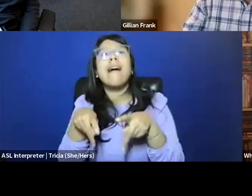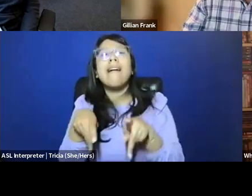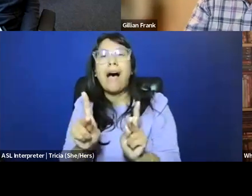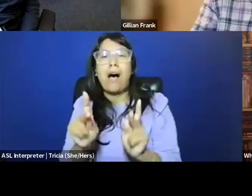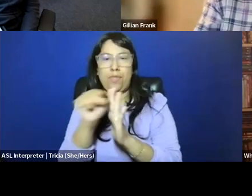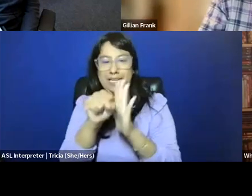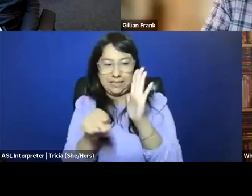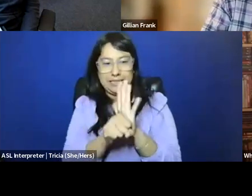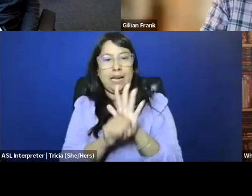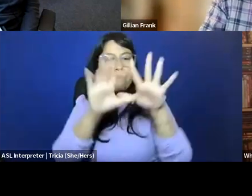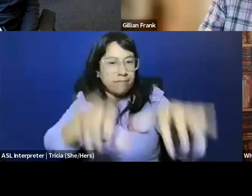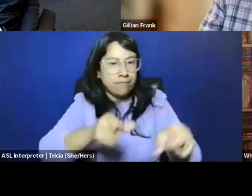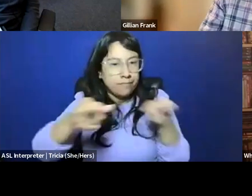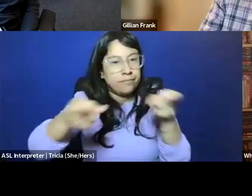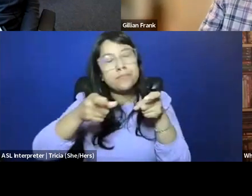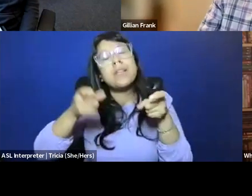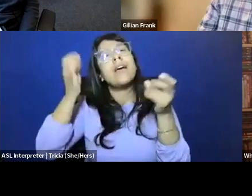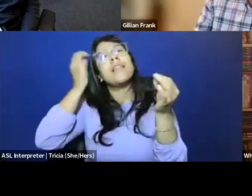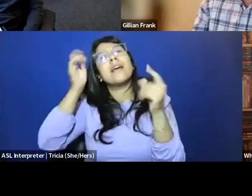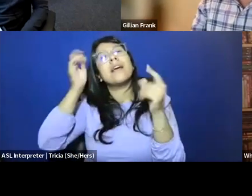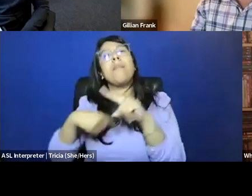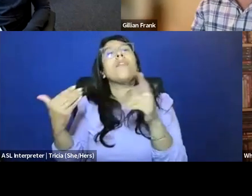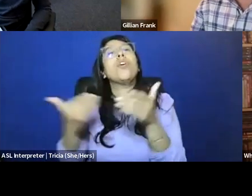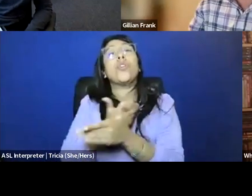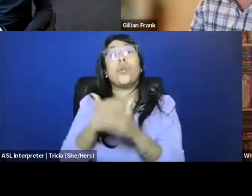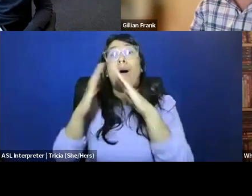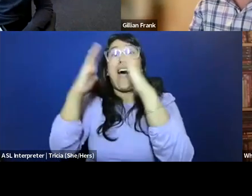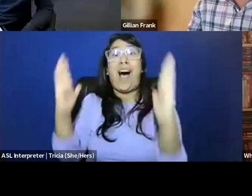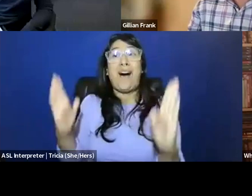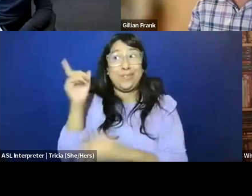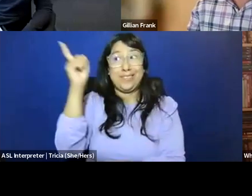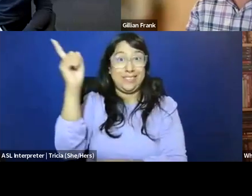to create the modern administrative state, whereas thinking about the new House Speaker in particular, right?